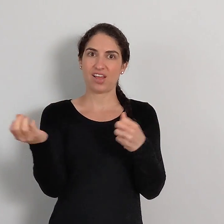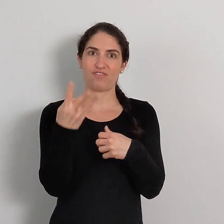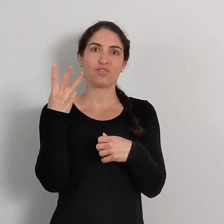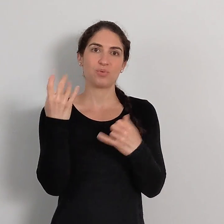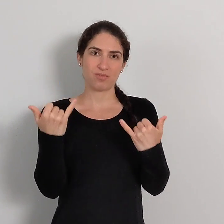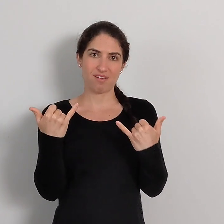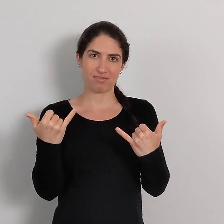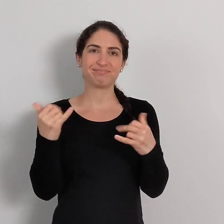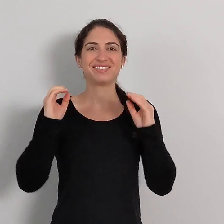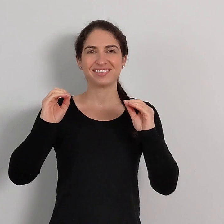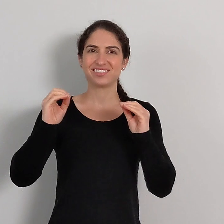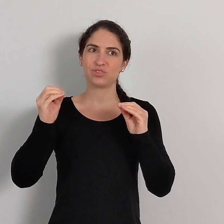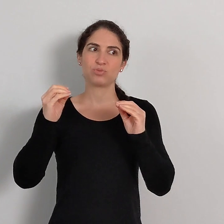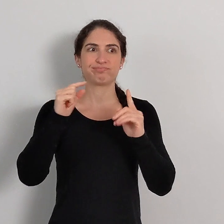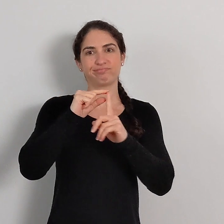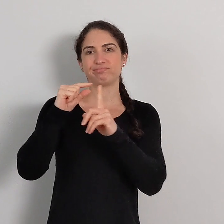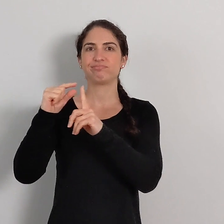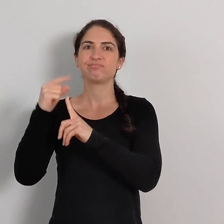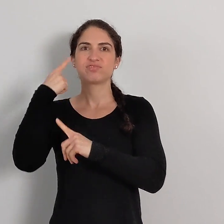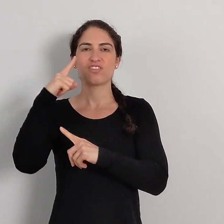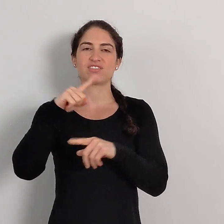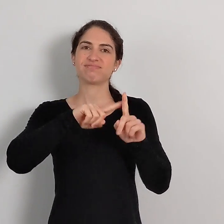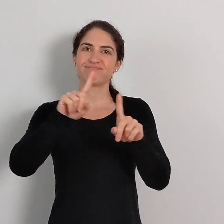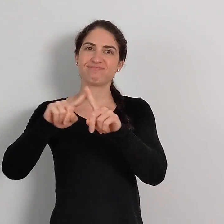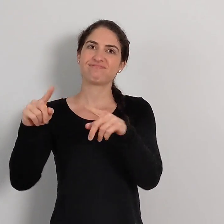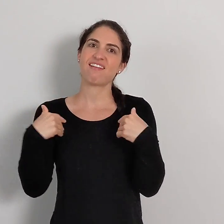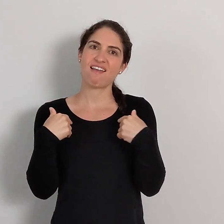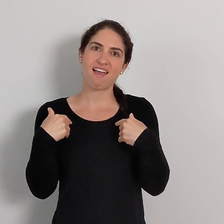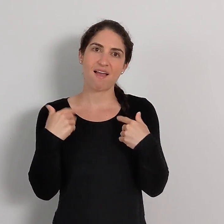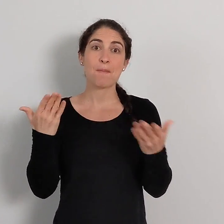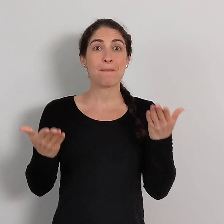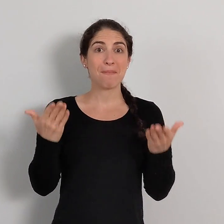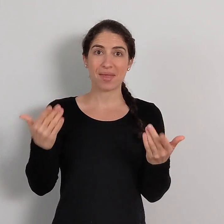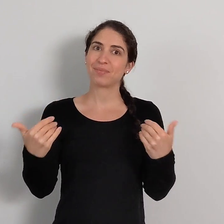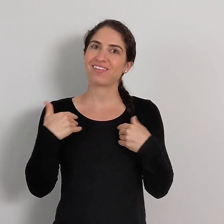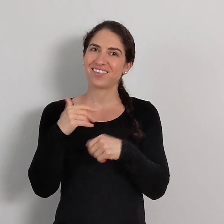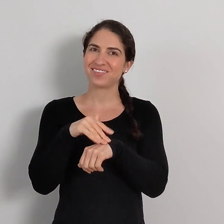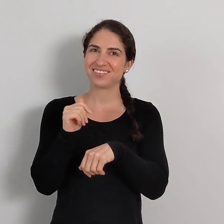So I'm going to sign a few of those today, to teach you words related to different animals,